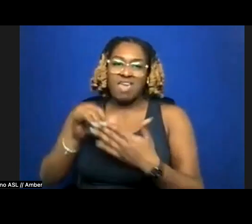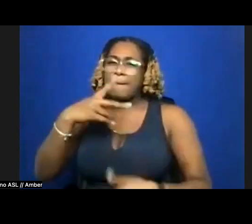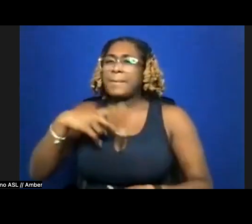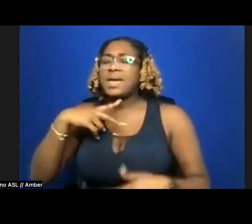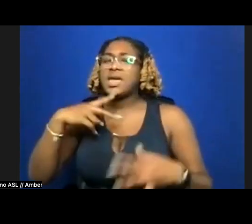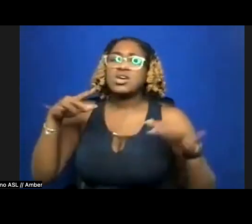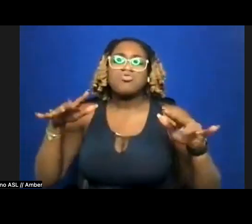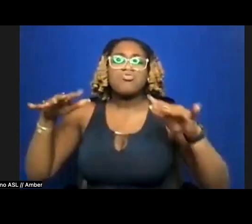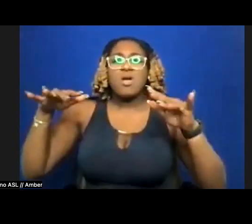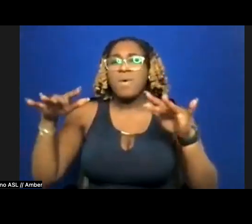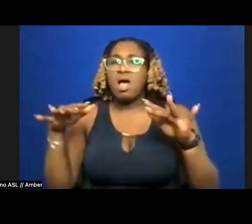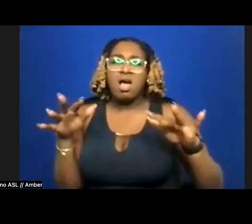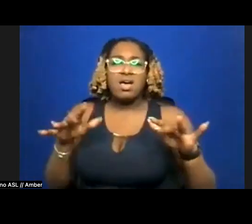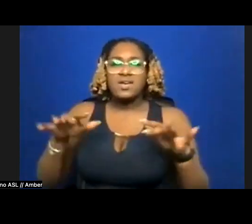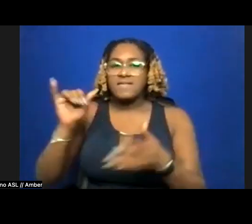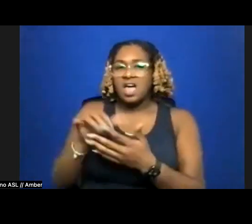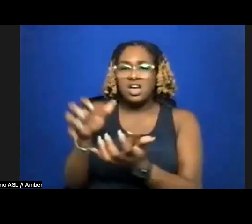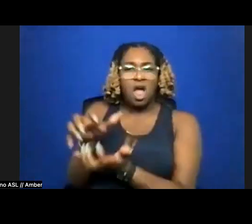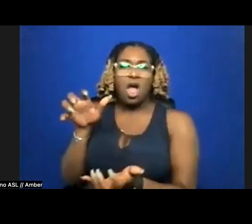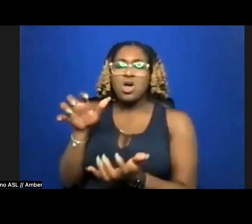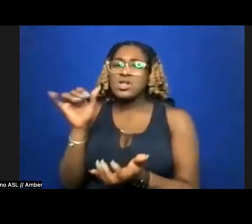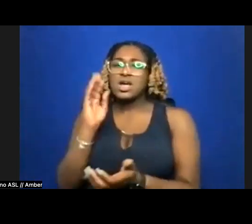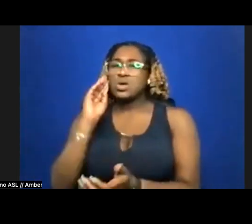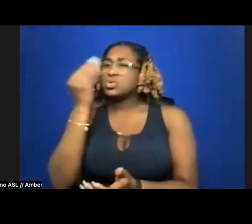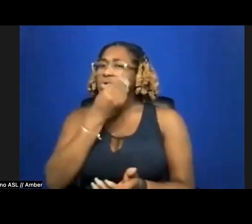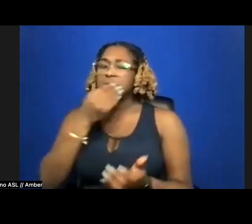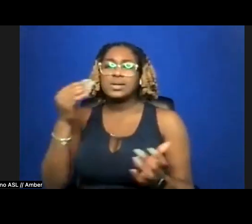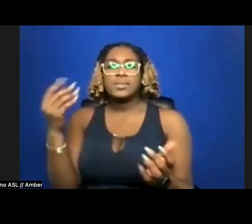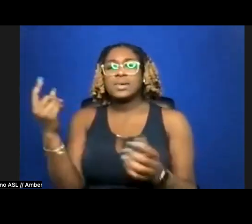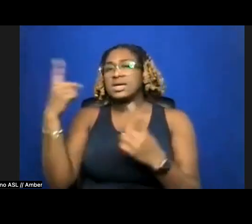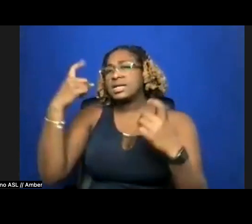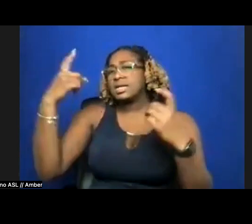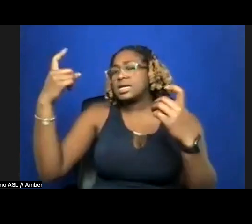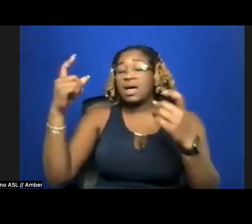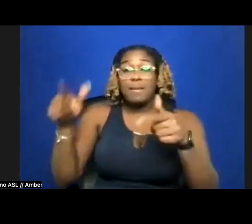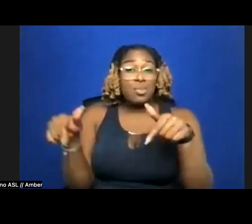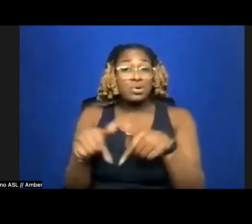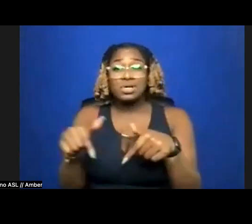of a conch shell or a tulip’s dazed and hazy hue— and pussy, you are the only